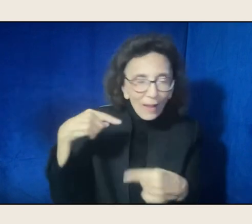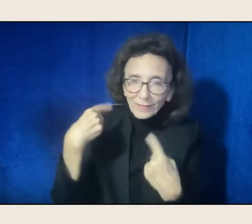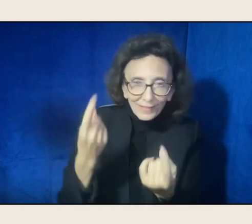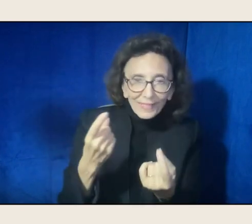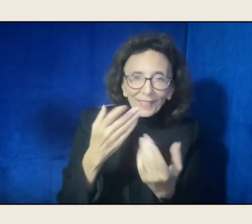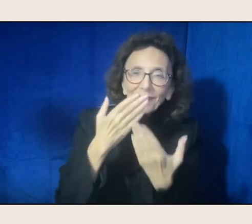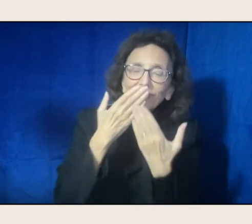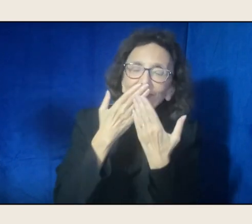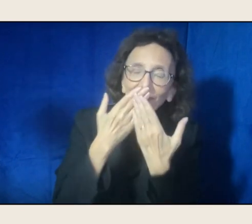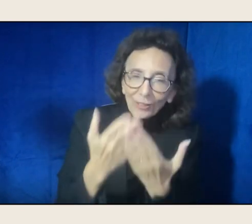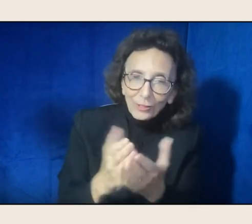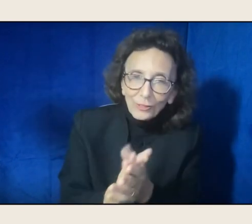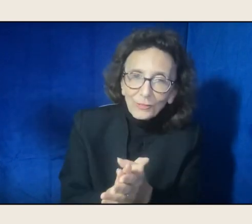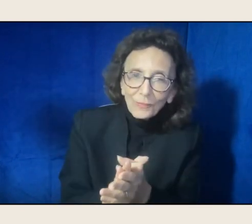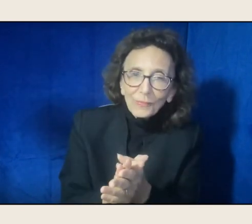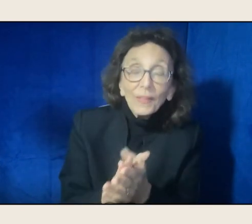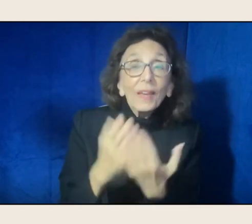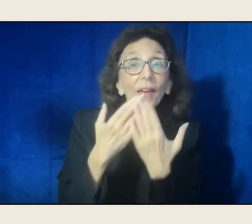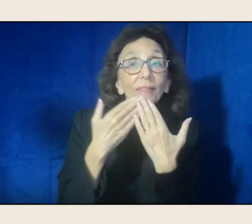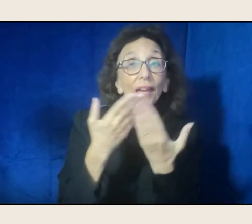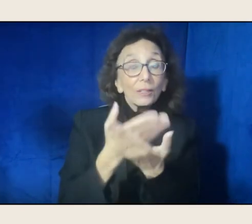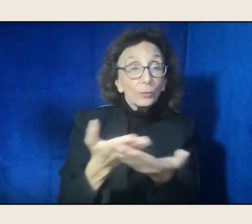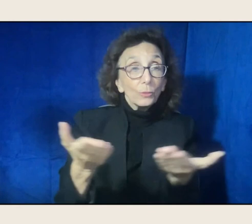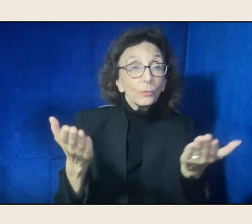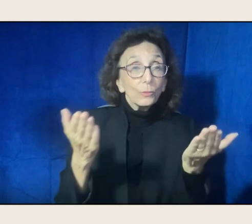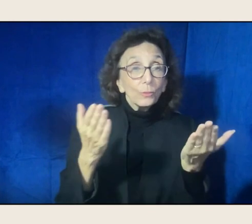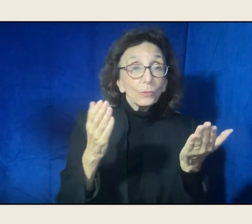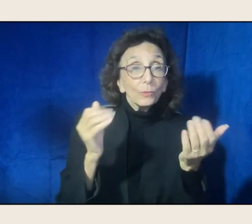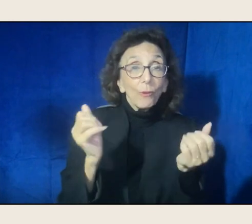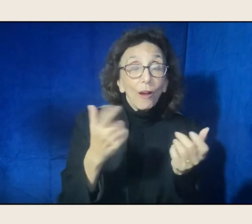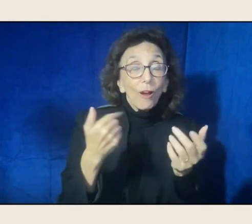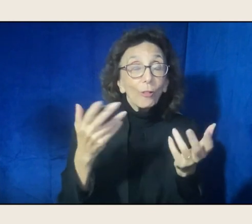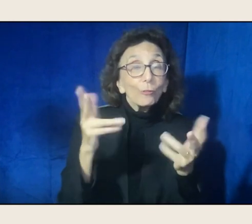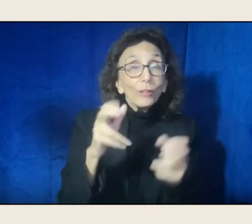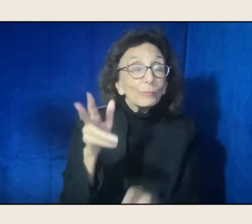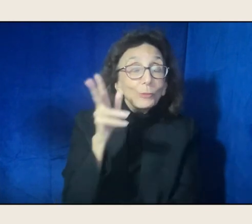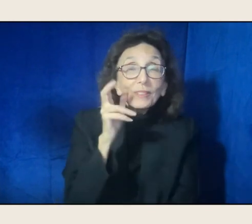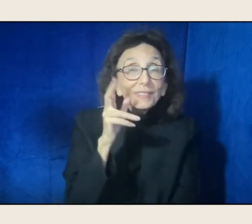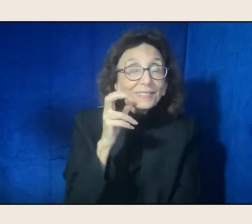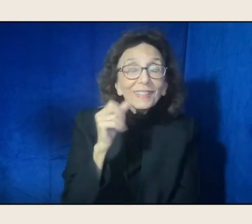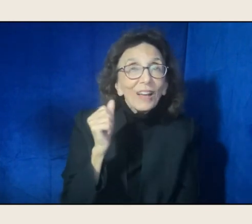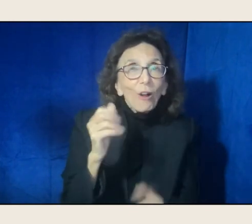And thank you to everybody who listened today, and all of the wonderful questions and engagement,